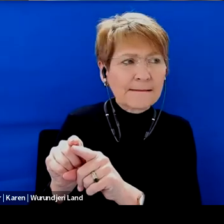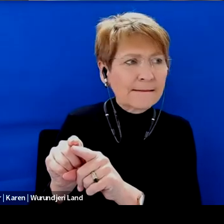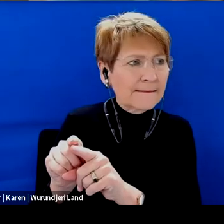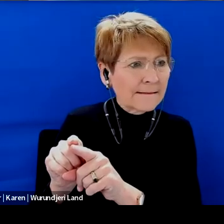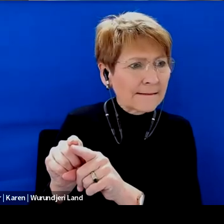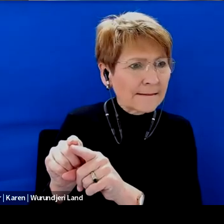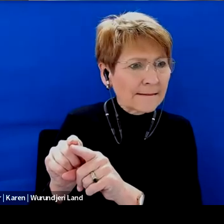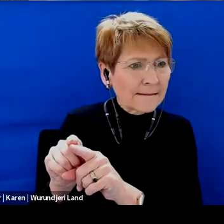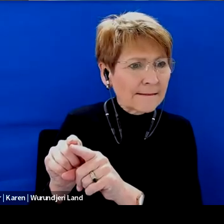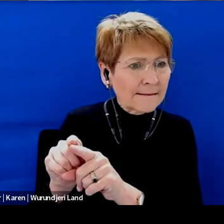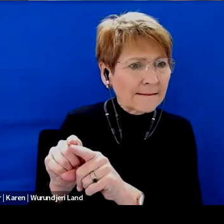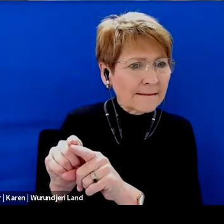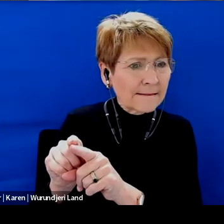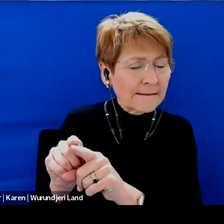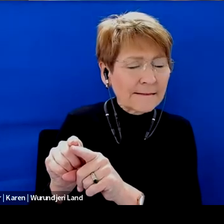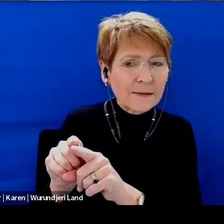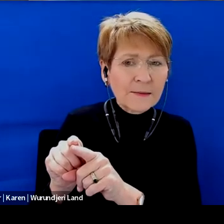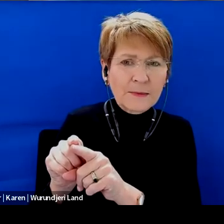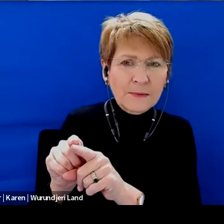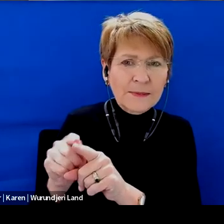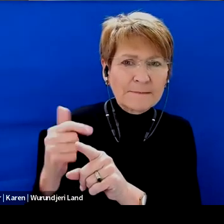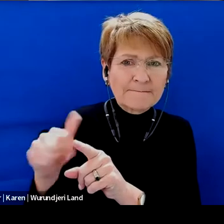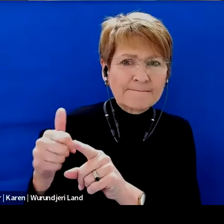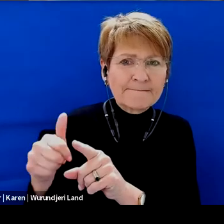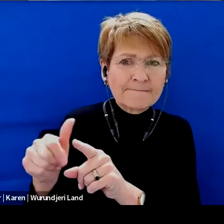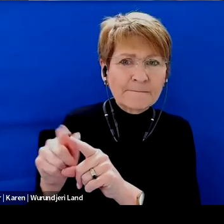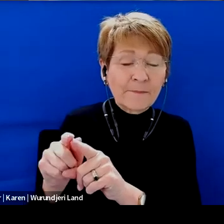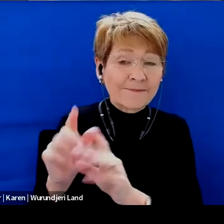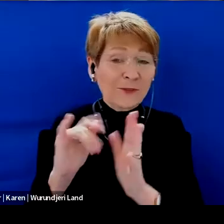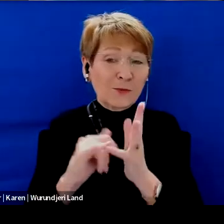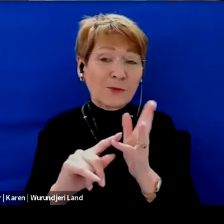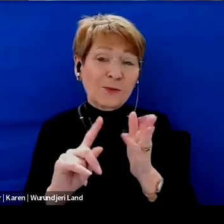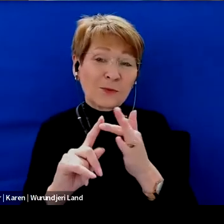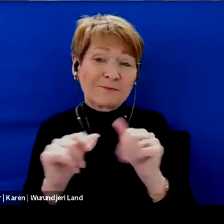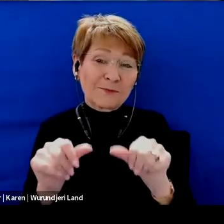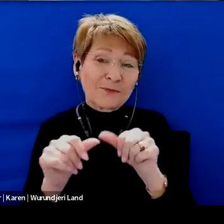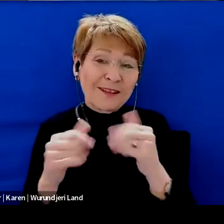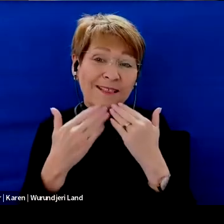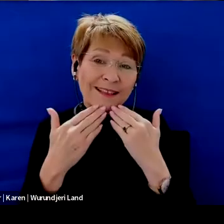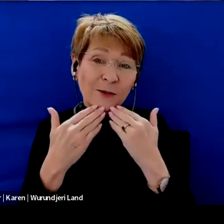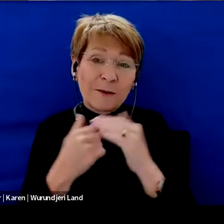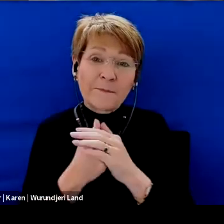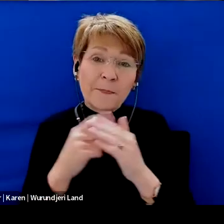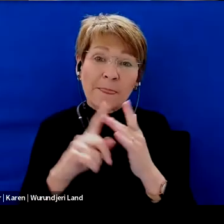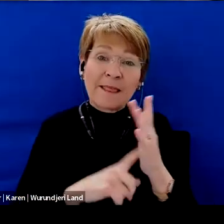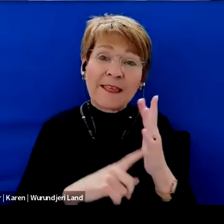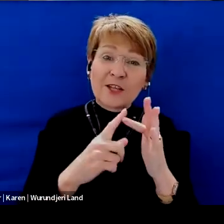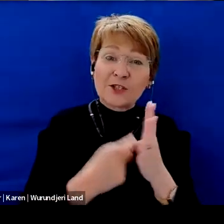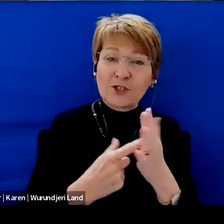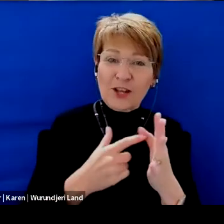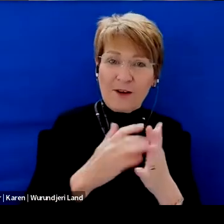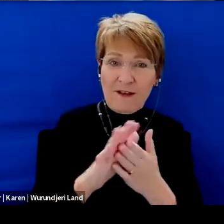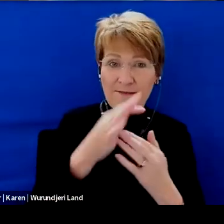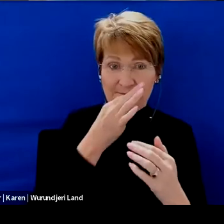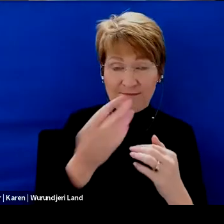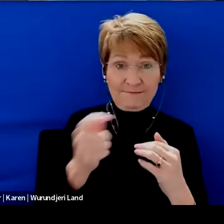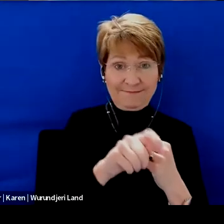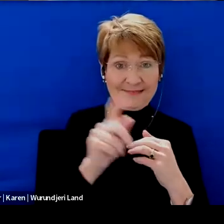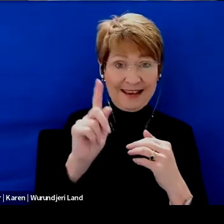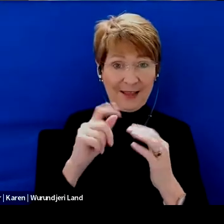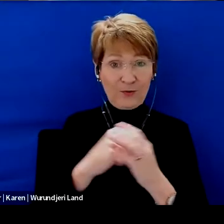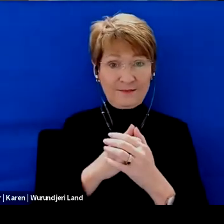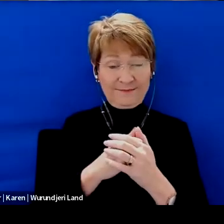Oh, yeah. It's okay. Thank you. Well, gentlemen. I'm going to throw to you now.